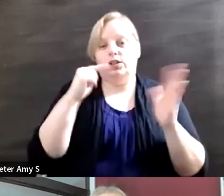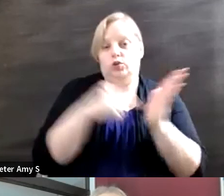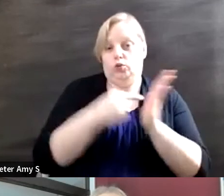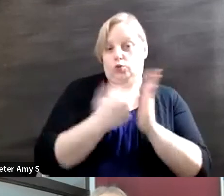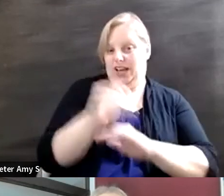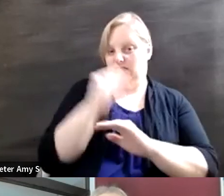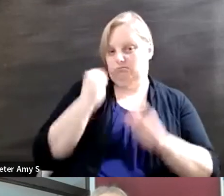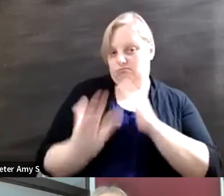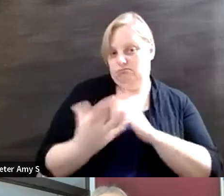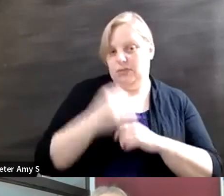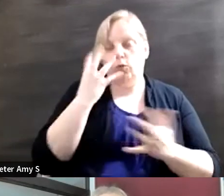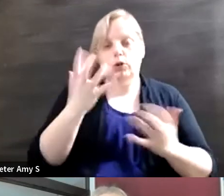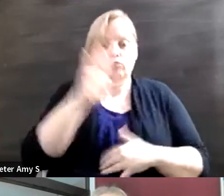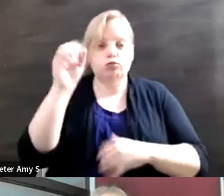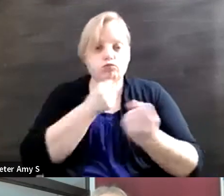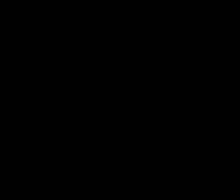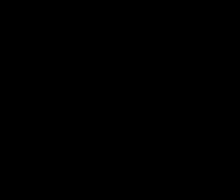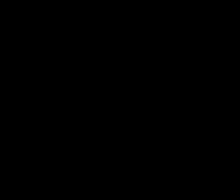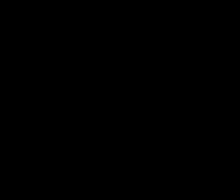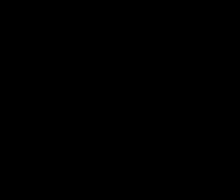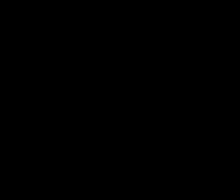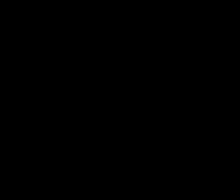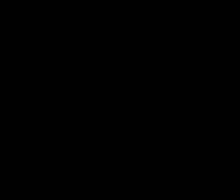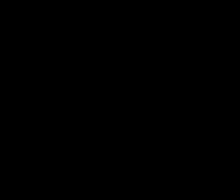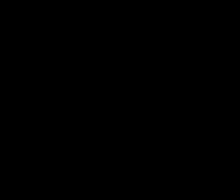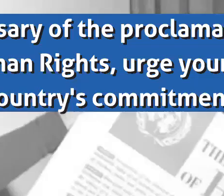like to [ask your Representative to co-sponsor] feel free to do so within the next 12 hours or